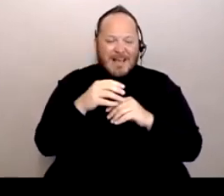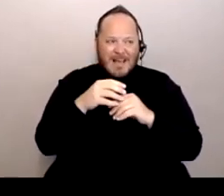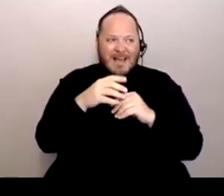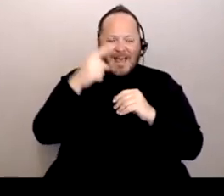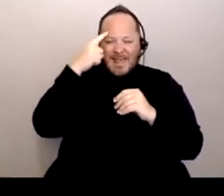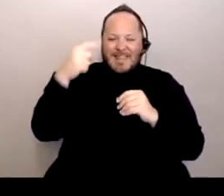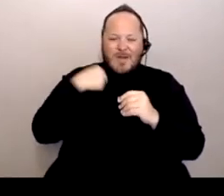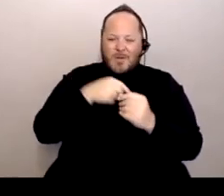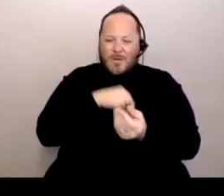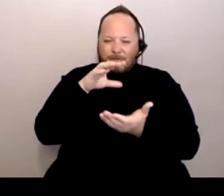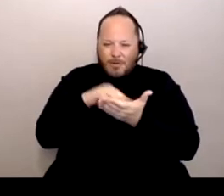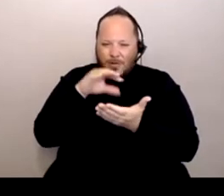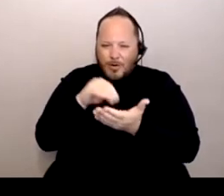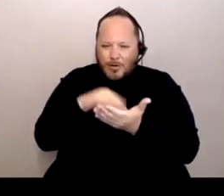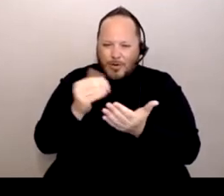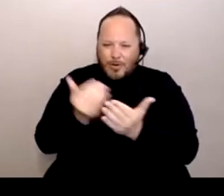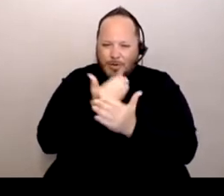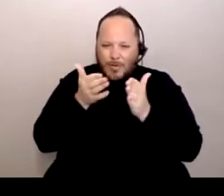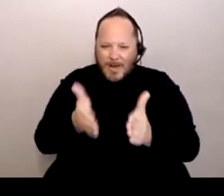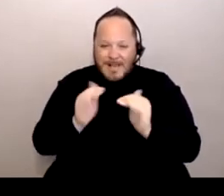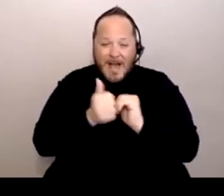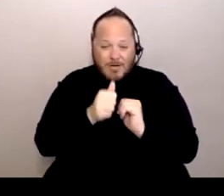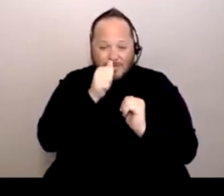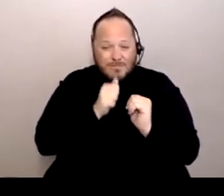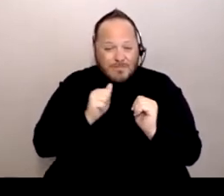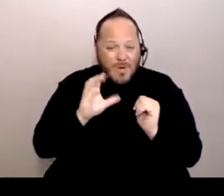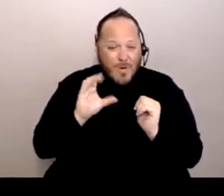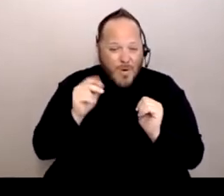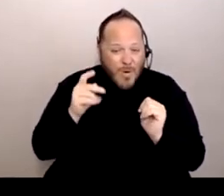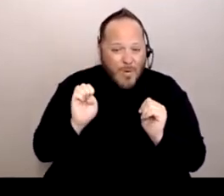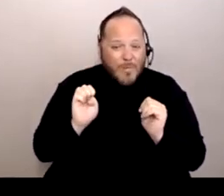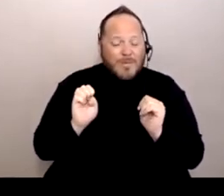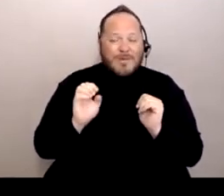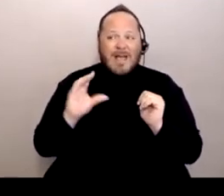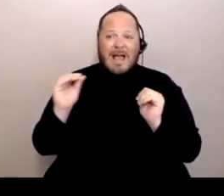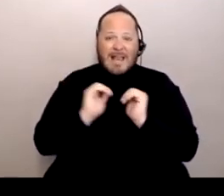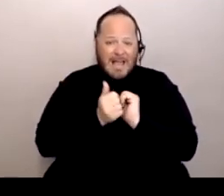on how to cope and how to kind of organize and manage our lives.